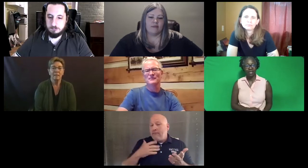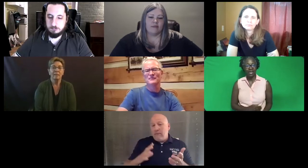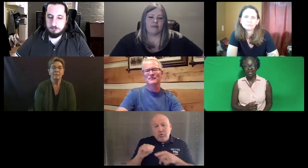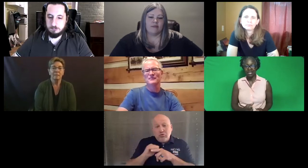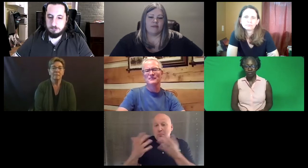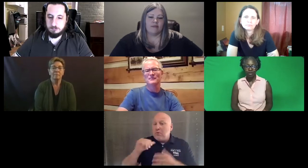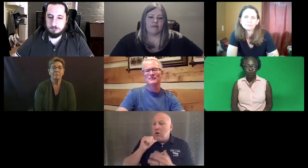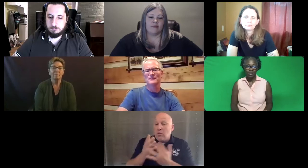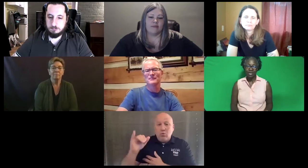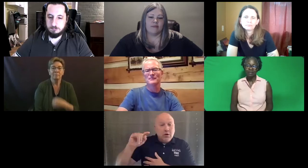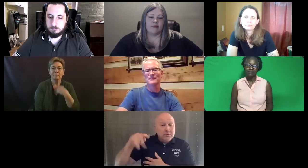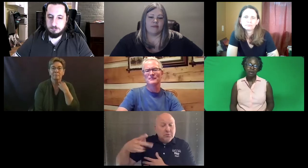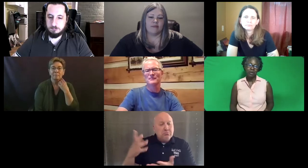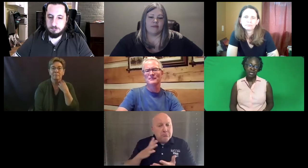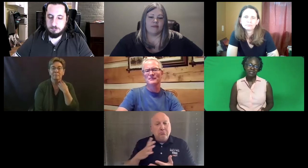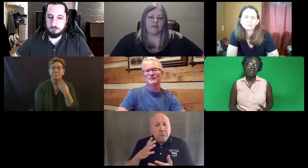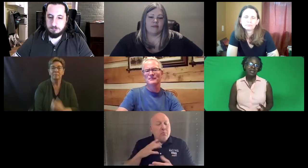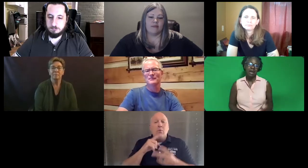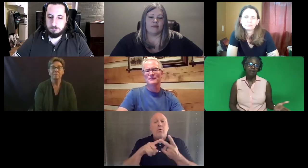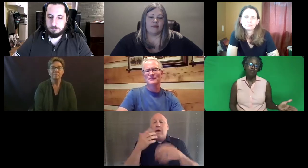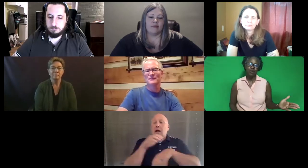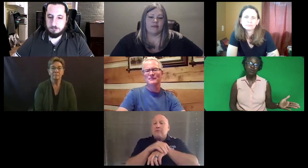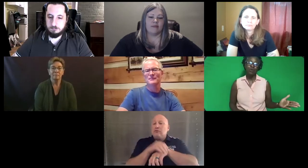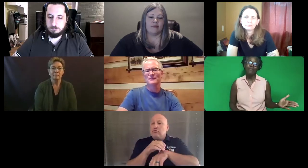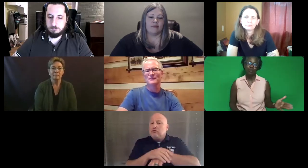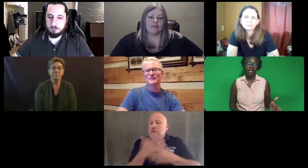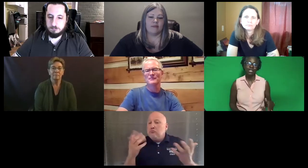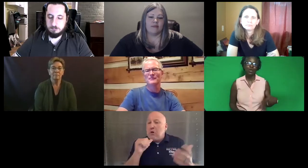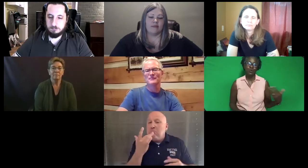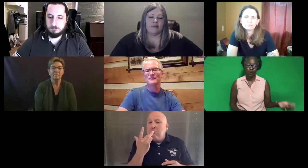And they struggle with that not because -- I mean for those who have training and go through